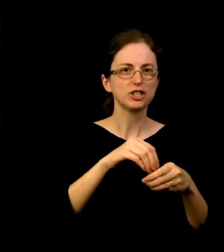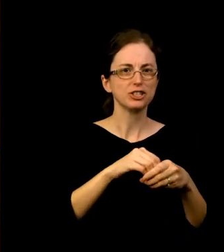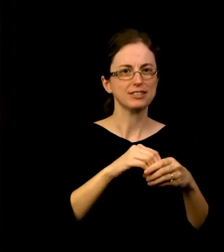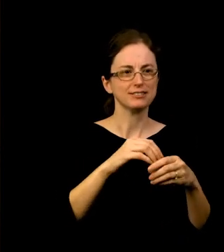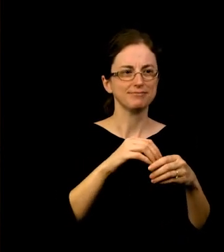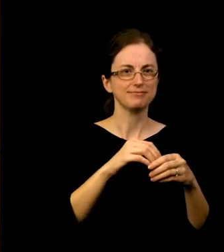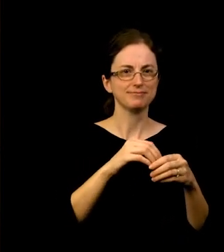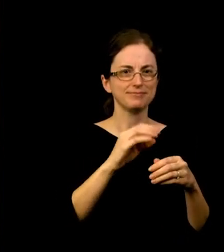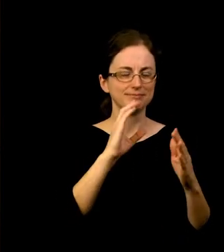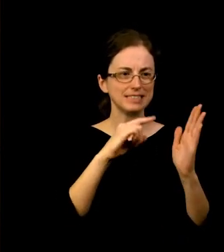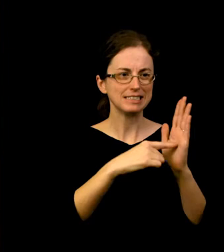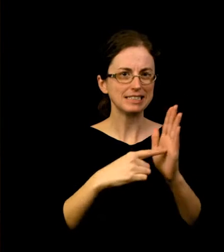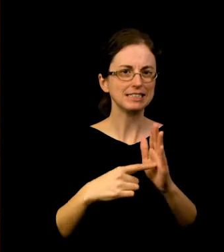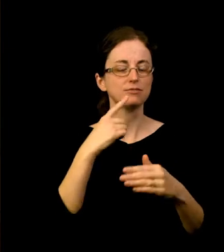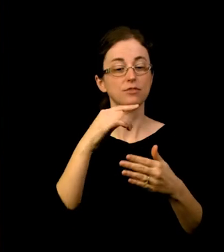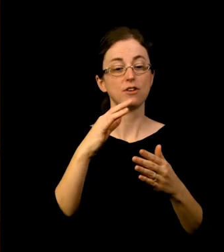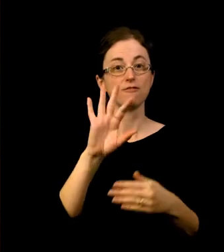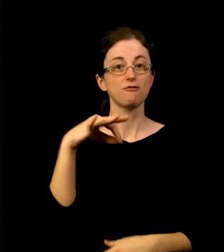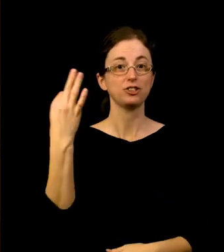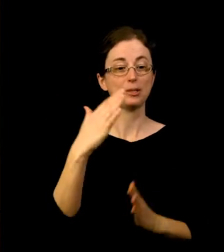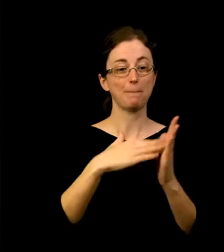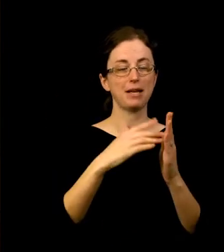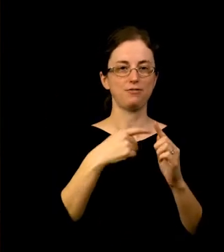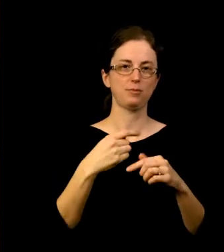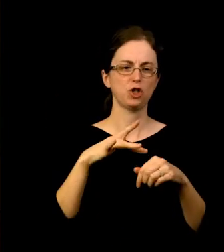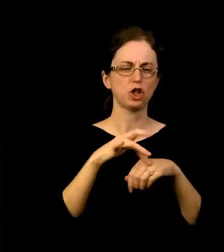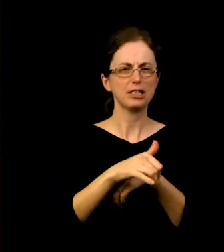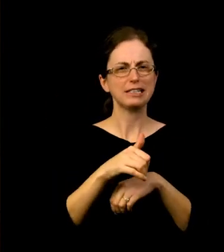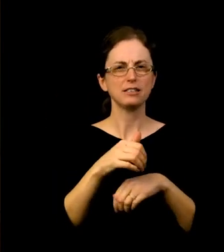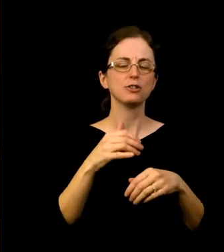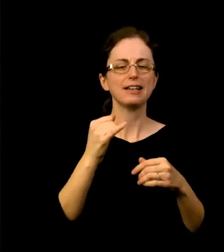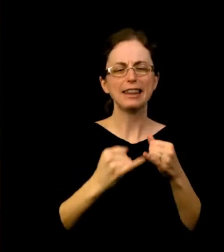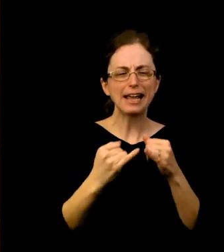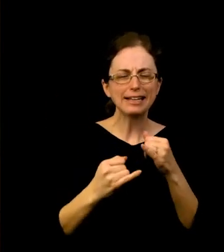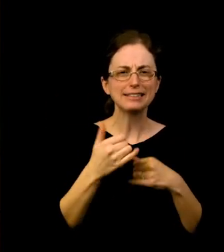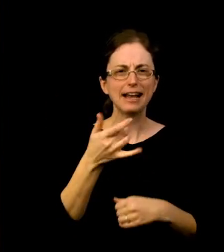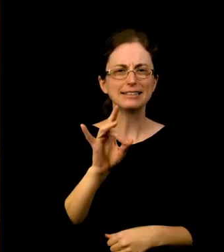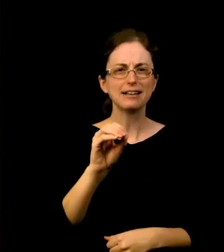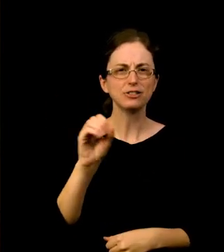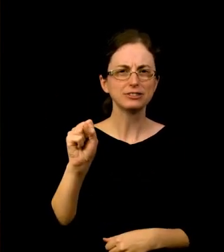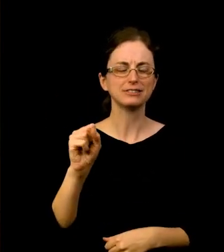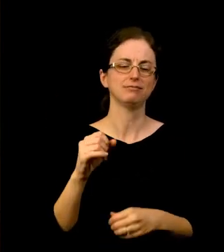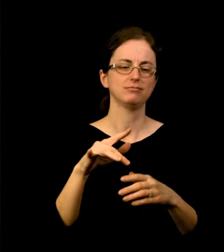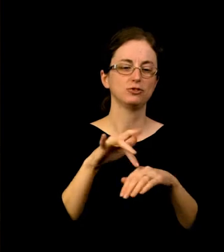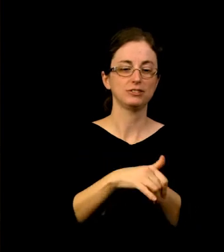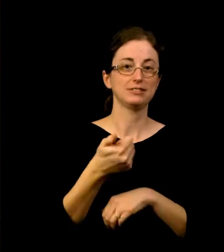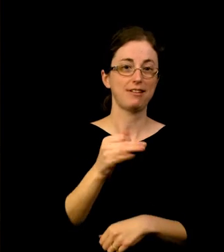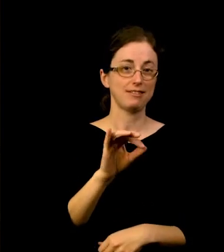There are French Paintings from the late 1800s and the early 1900s. With that said, we are still being cautious with large